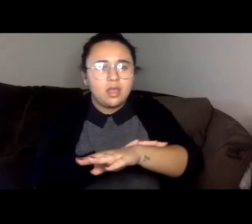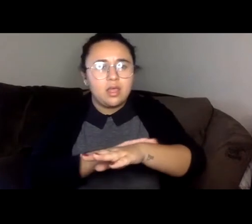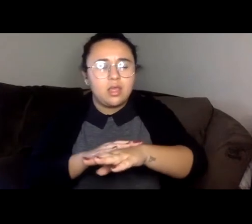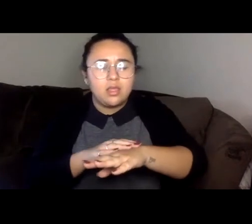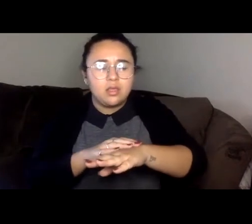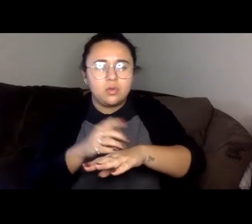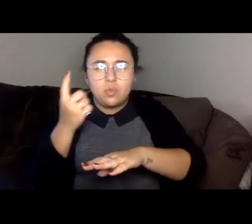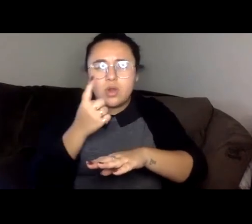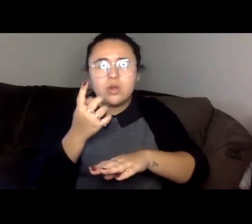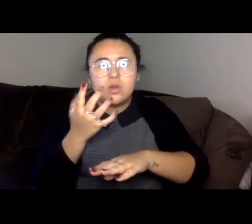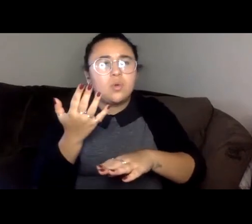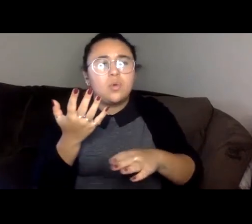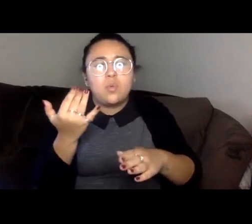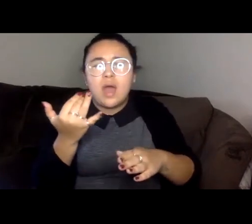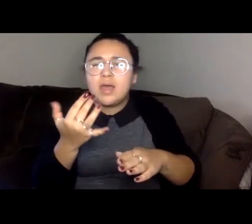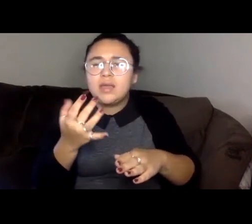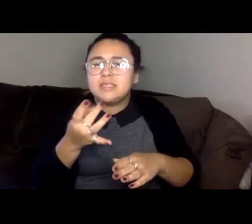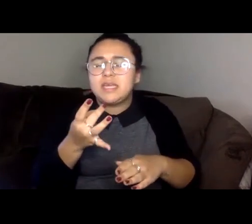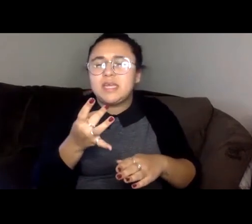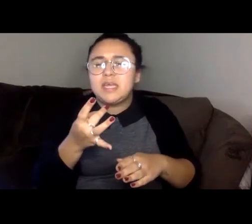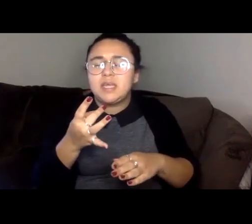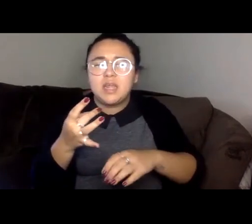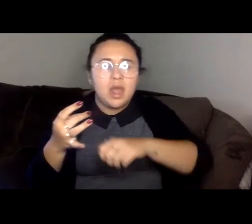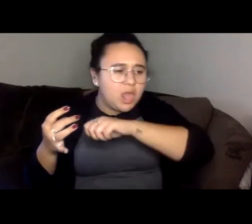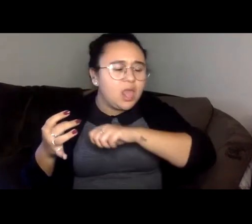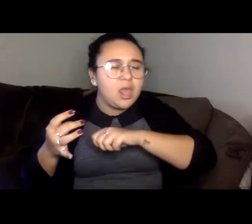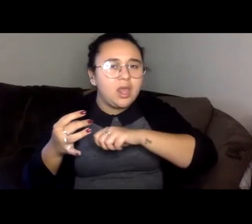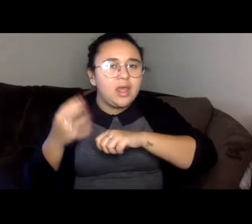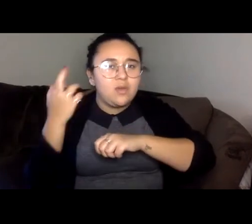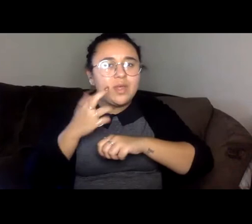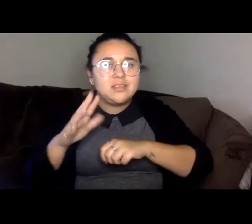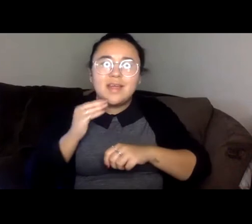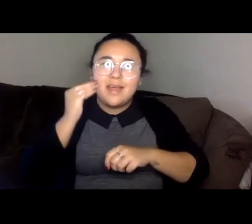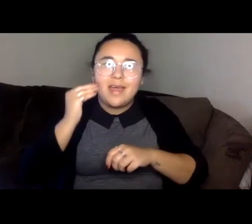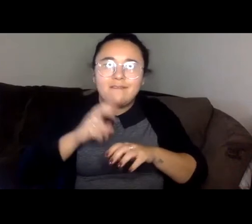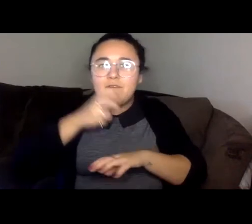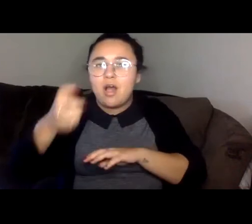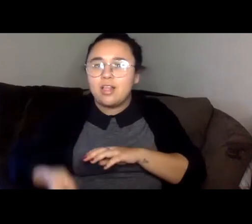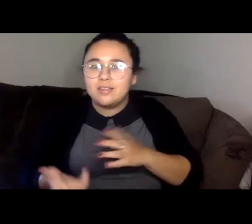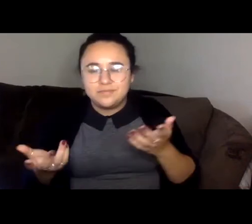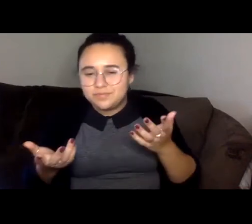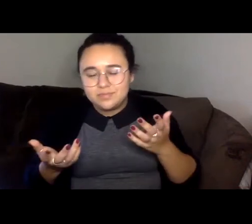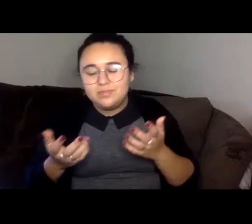I don't know what to do with these musings, and the attraction and repulsion, that this